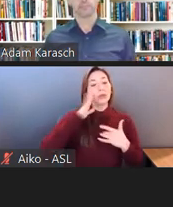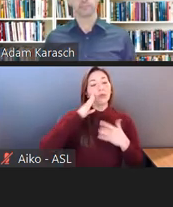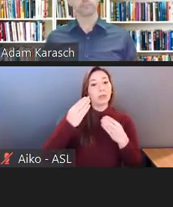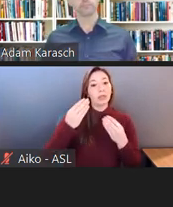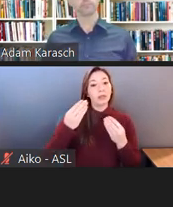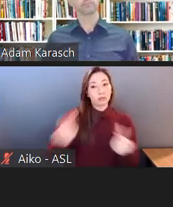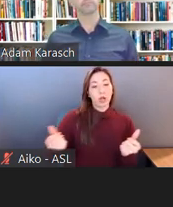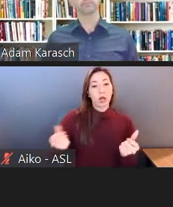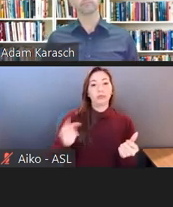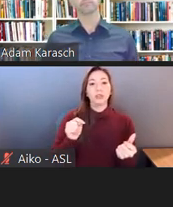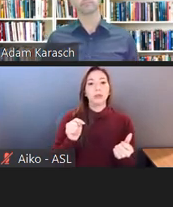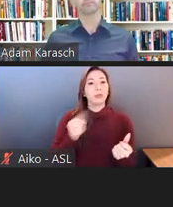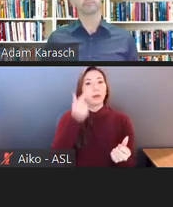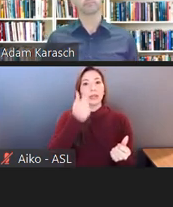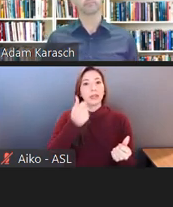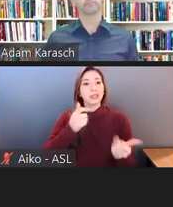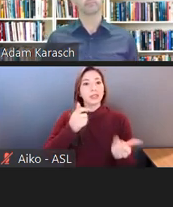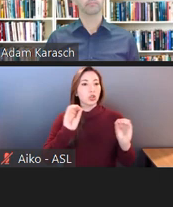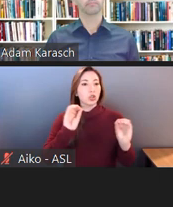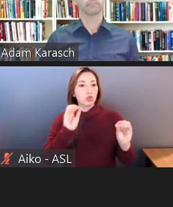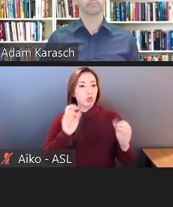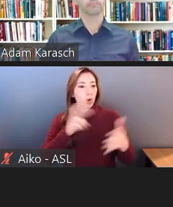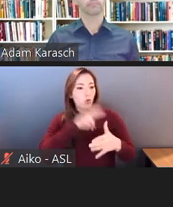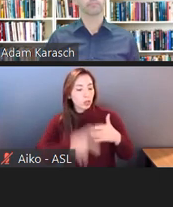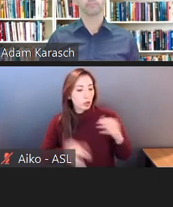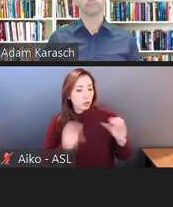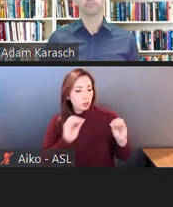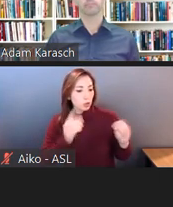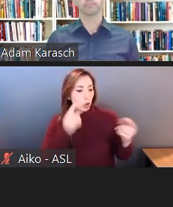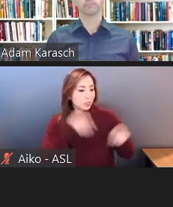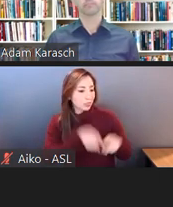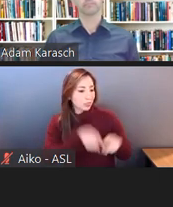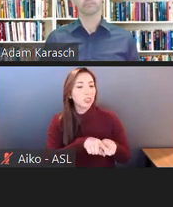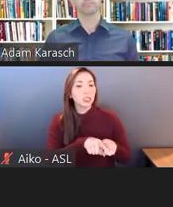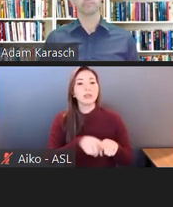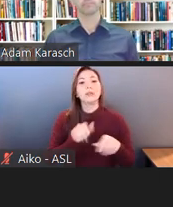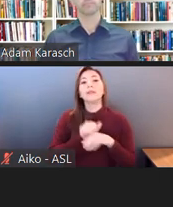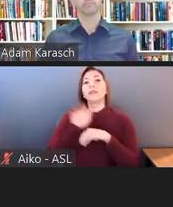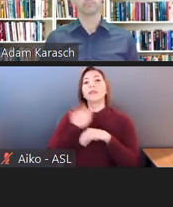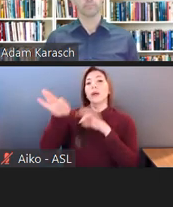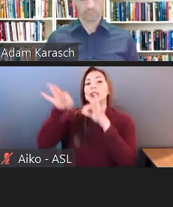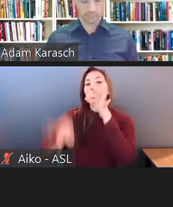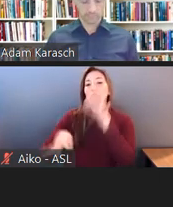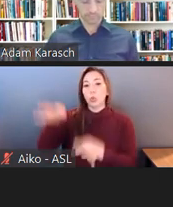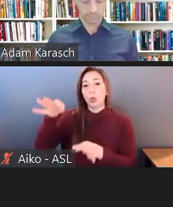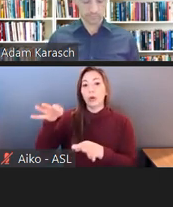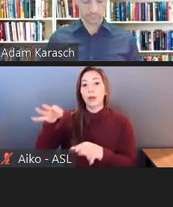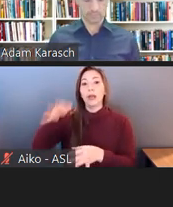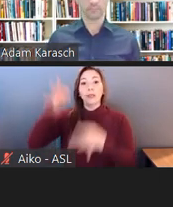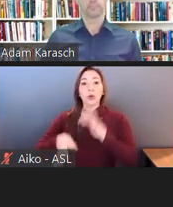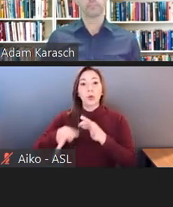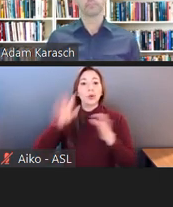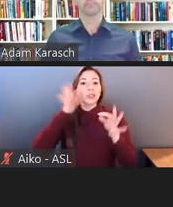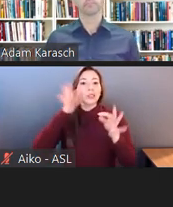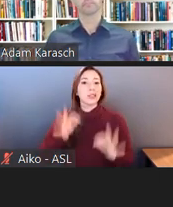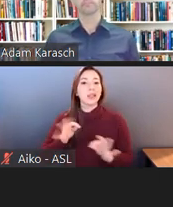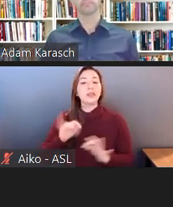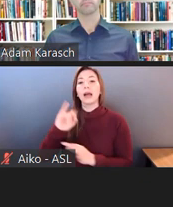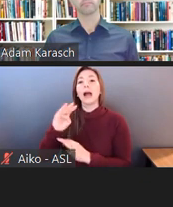And the trial court decided in favor of IBM and said what IBM is providing is fine,